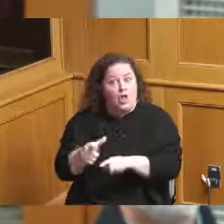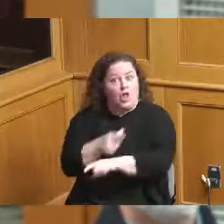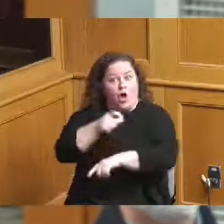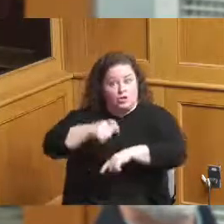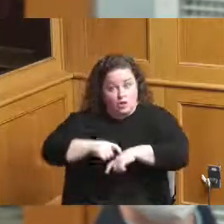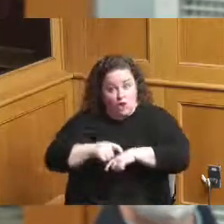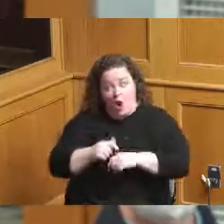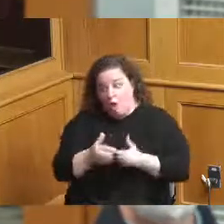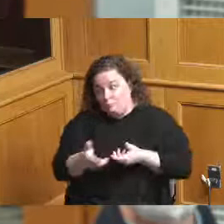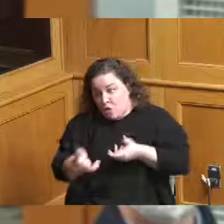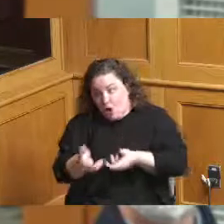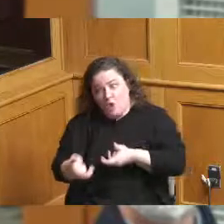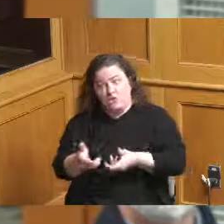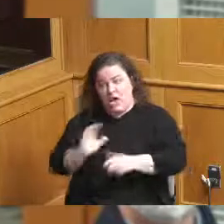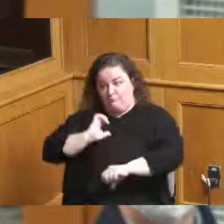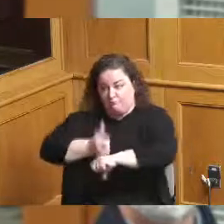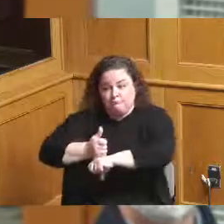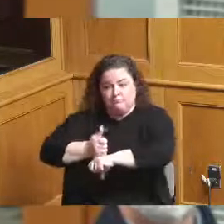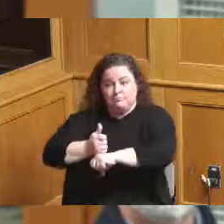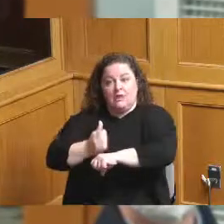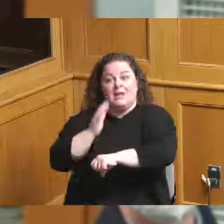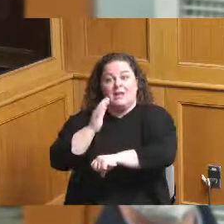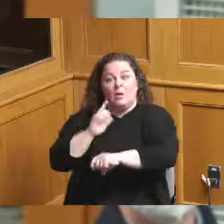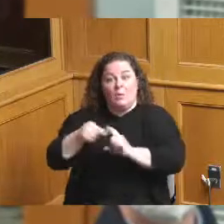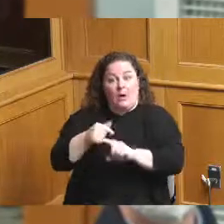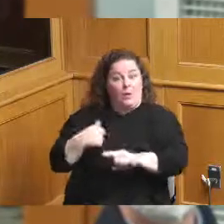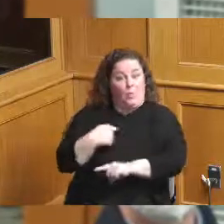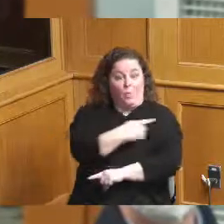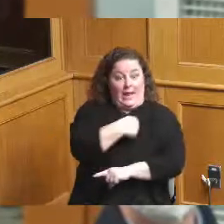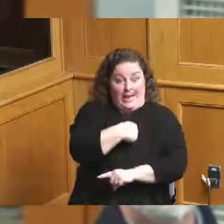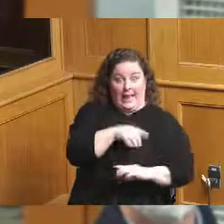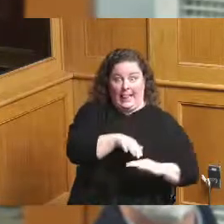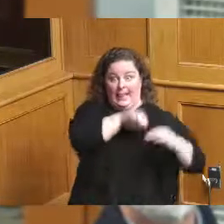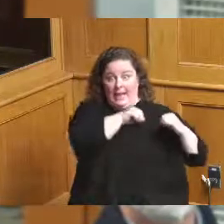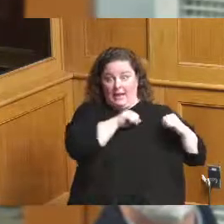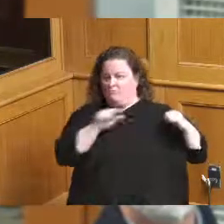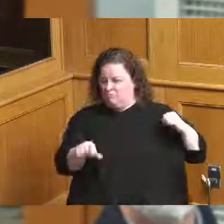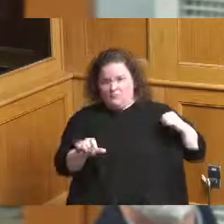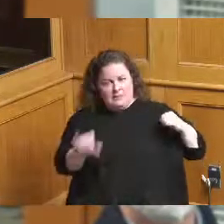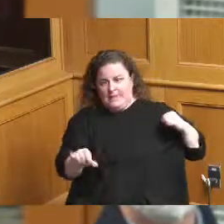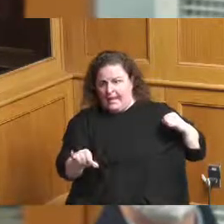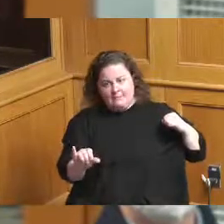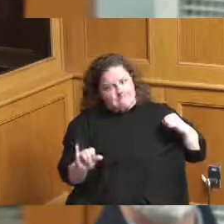with us that'll be in place but we want to make sure that we get the right tenants in the building